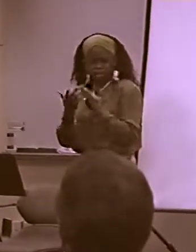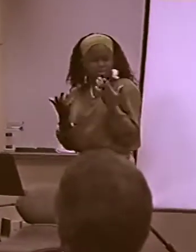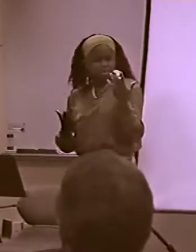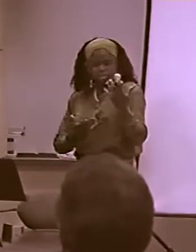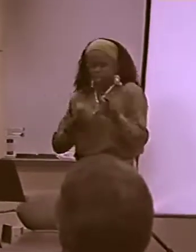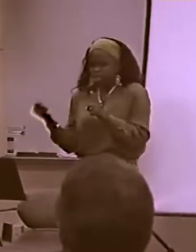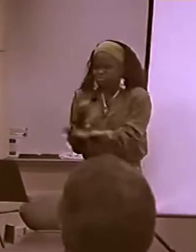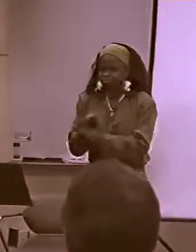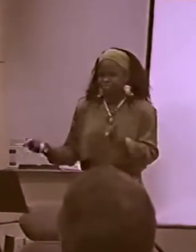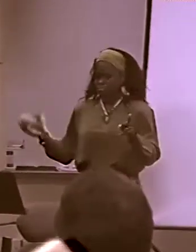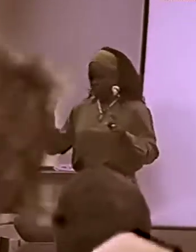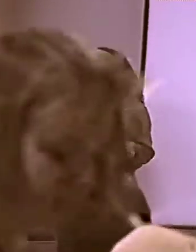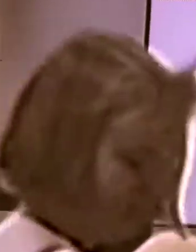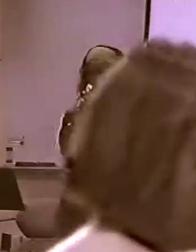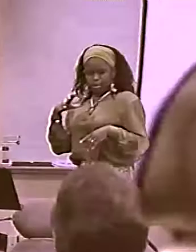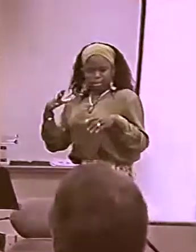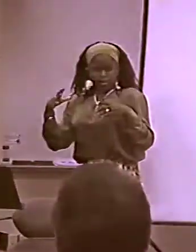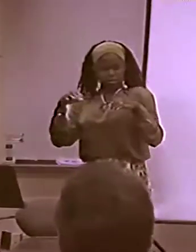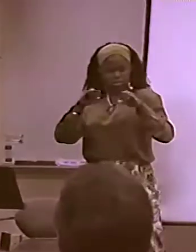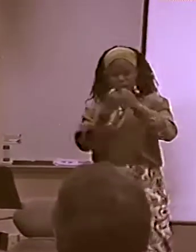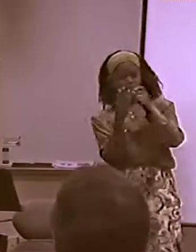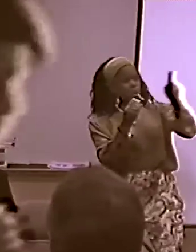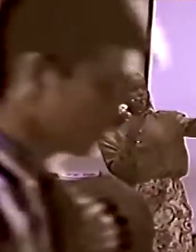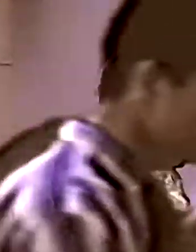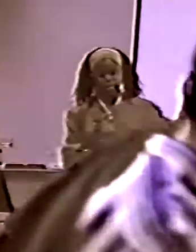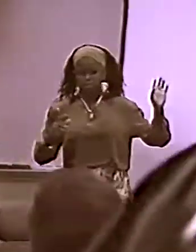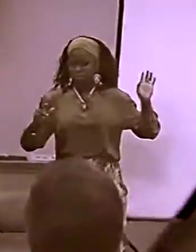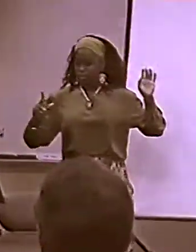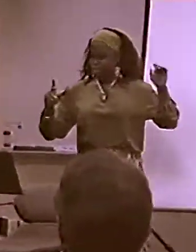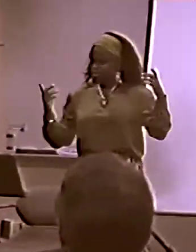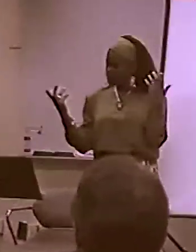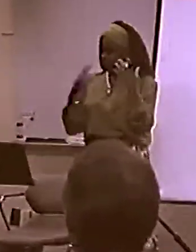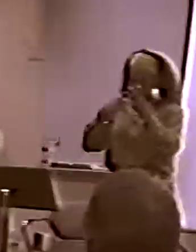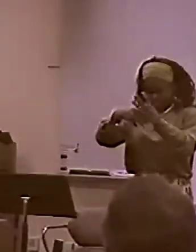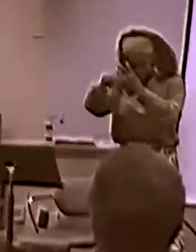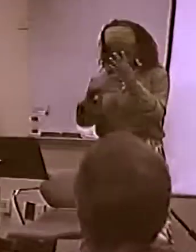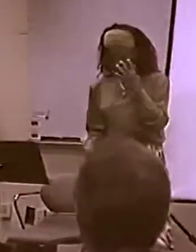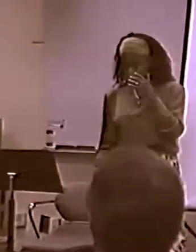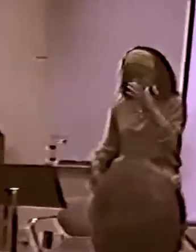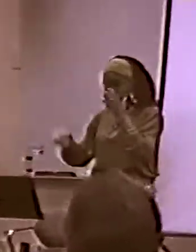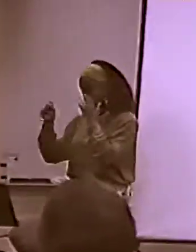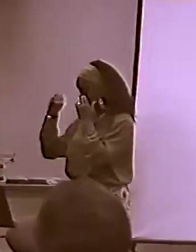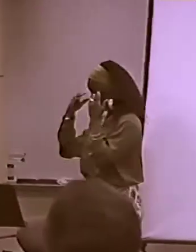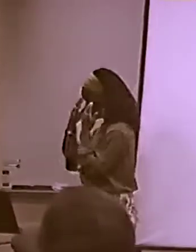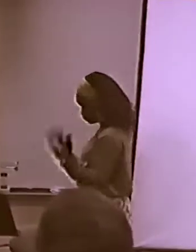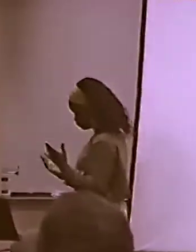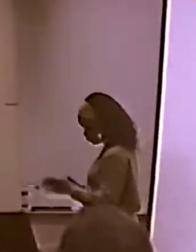AND ABOUT THEIR STRUGGLE TO REDUCE THAT... AND PRESSURE BY SOCIETY...